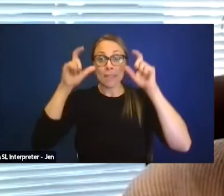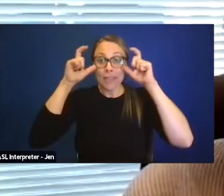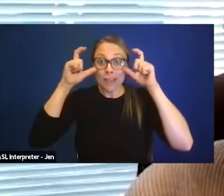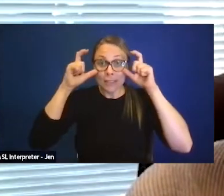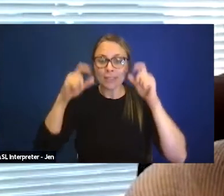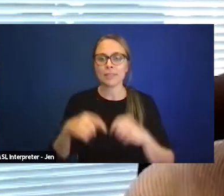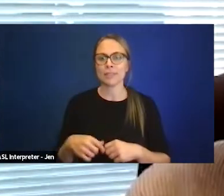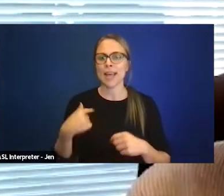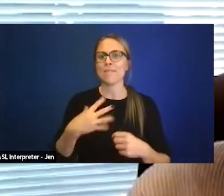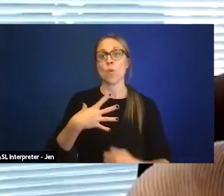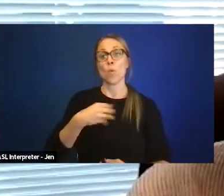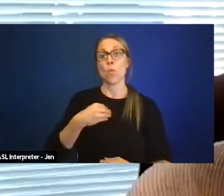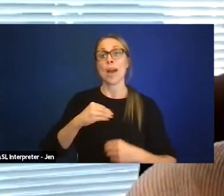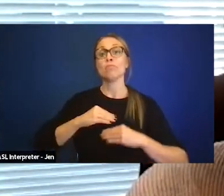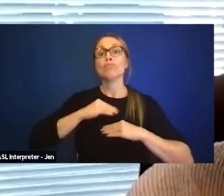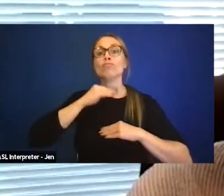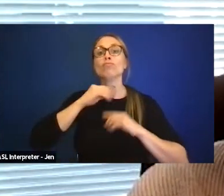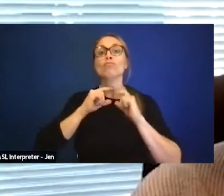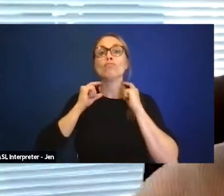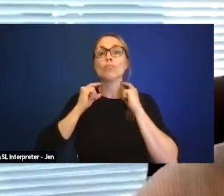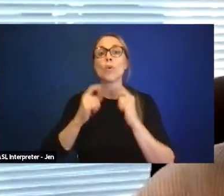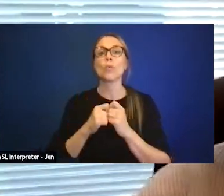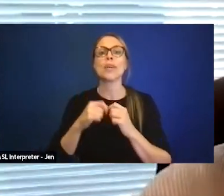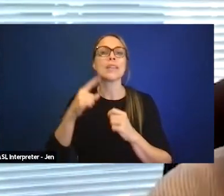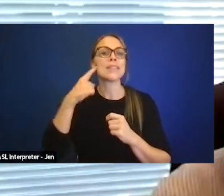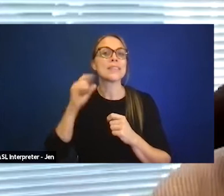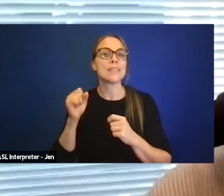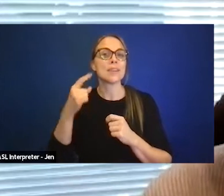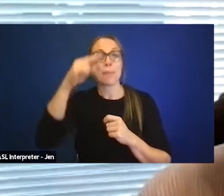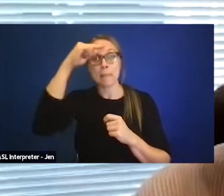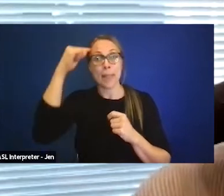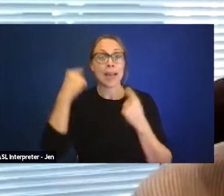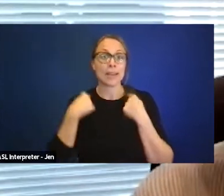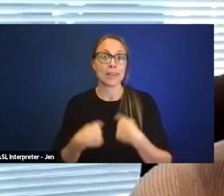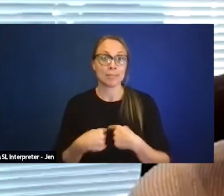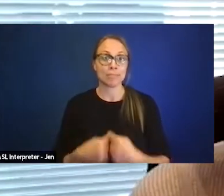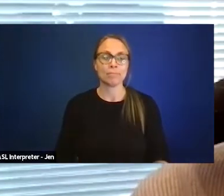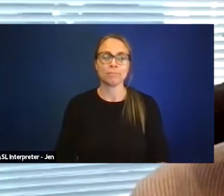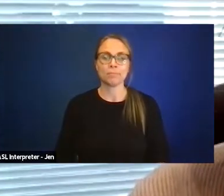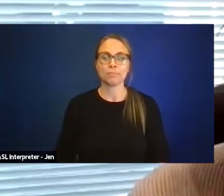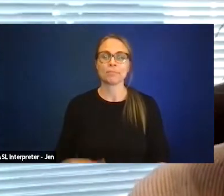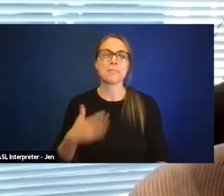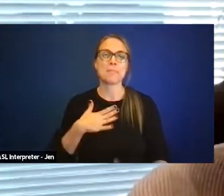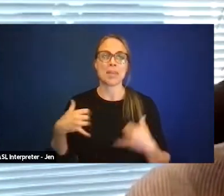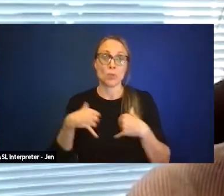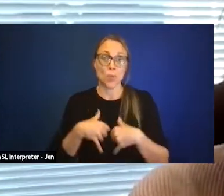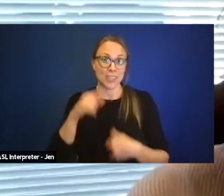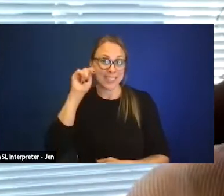I have on a white turtleneck with silver and black necklace with a tan sweater. My hair is black.